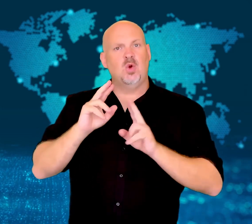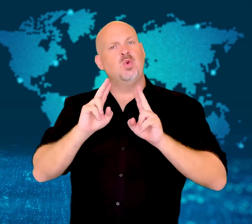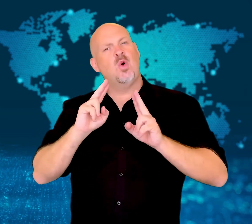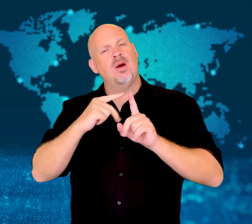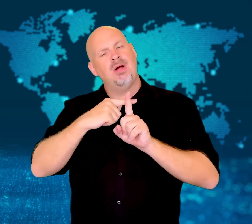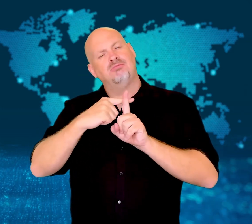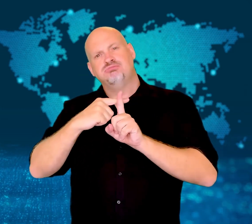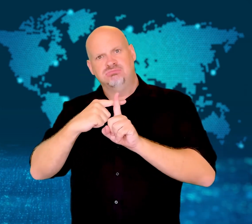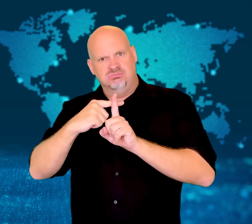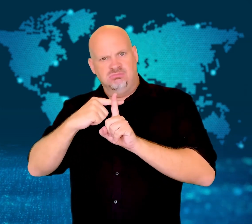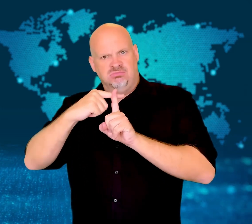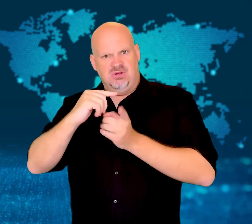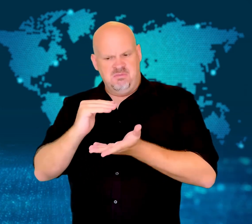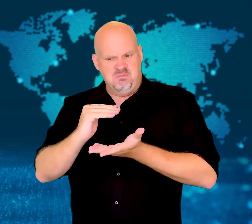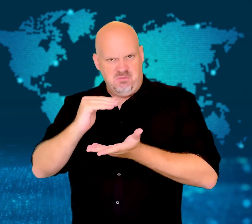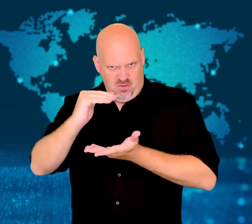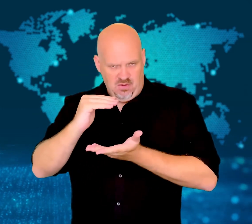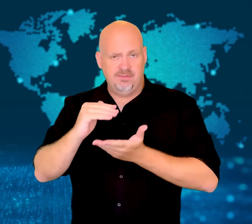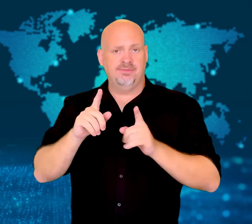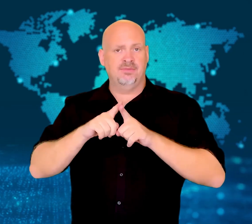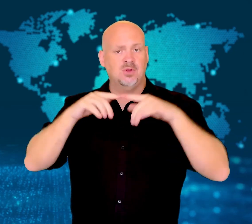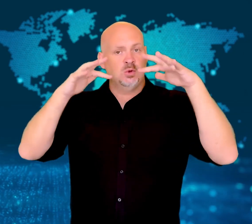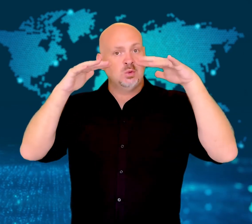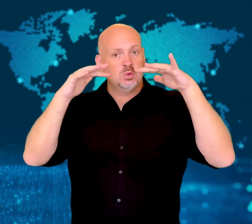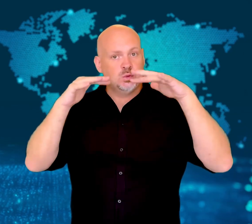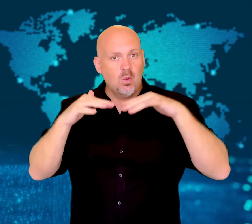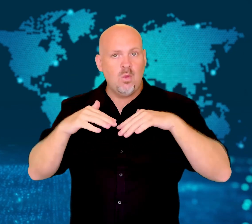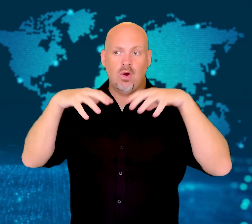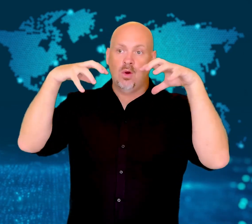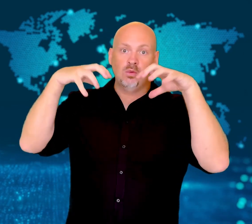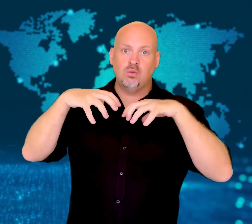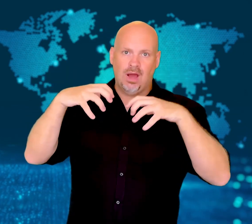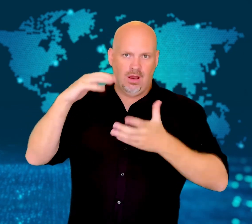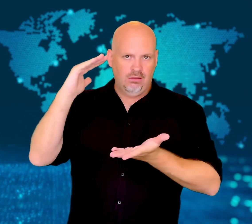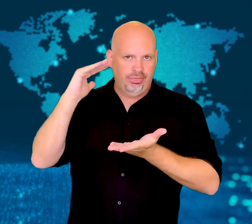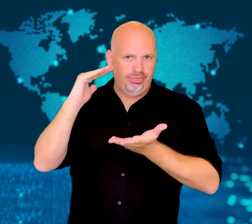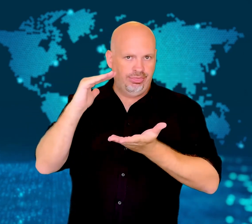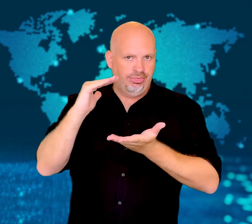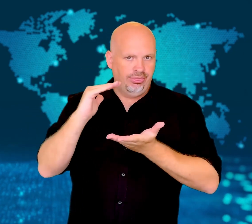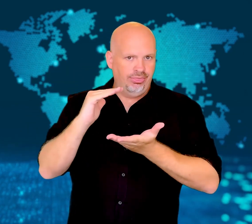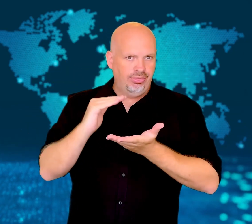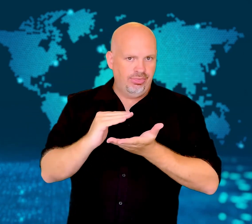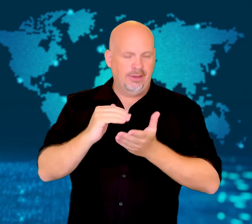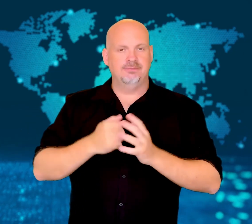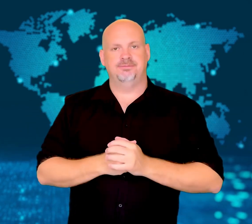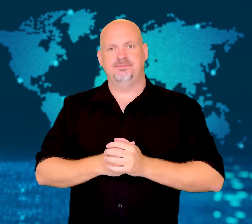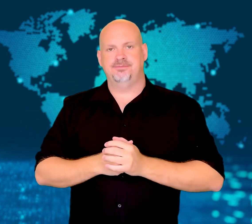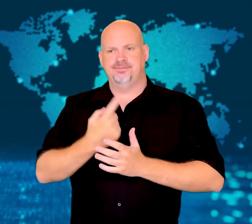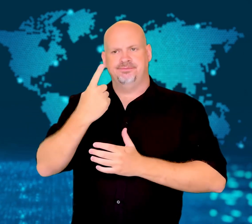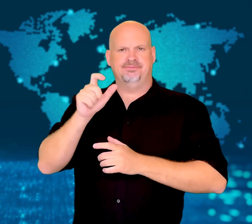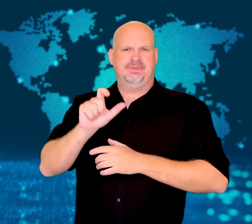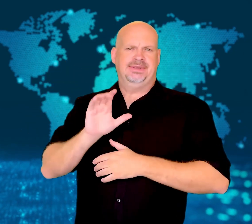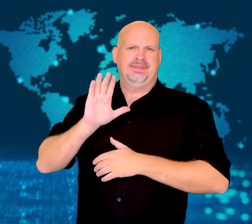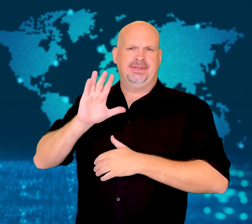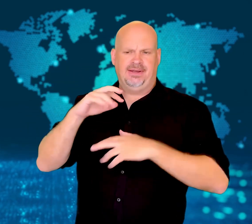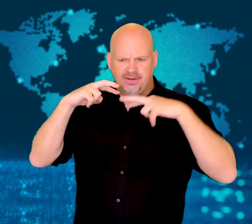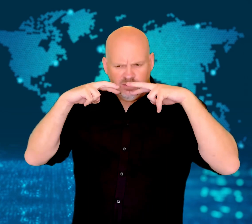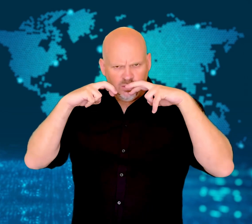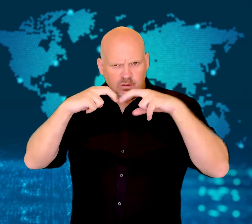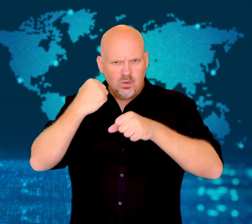The drought is caused by above average temperatures as well as reduced snow